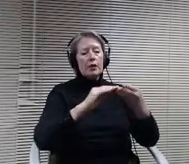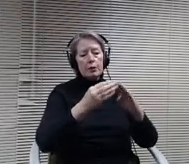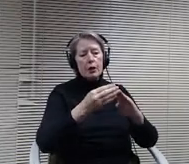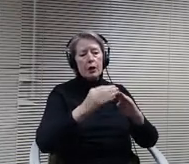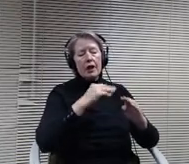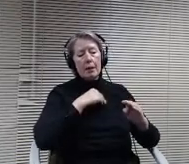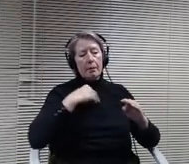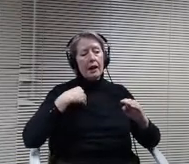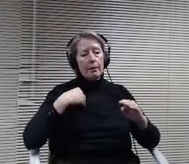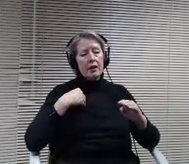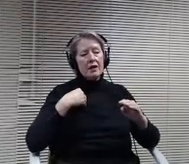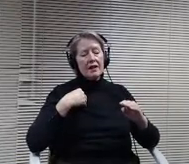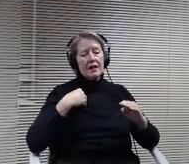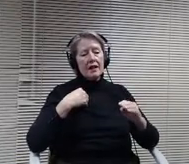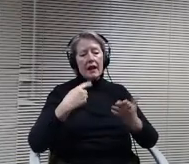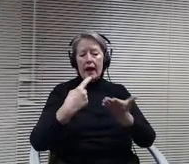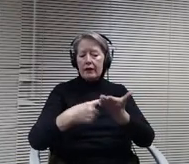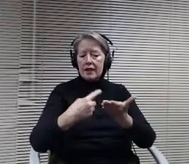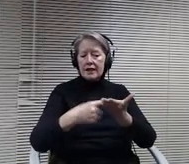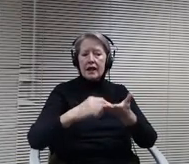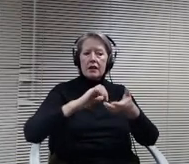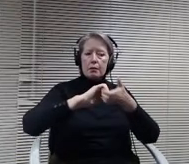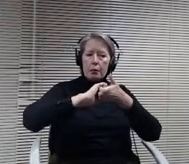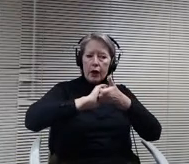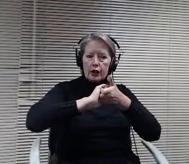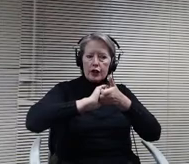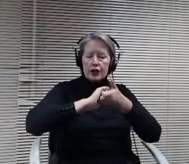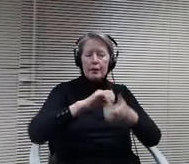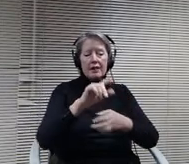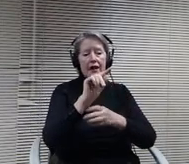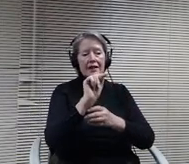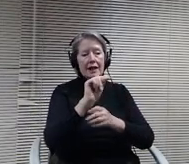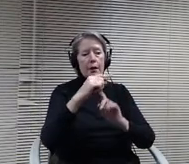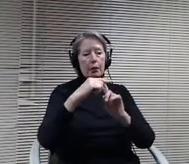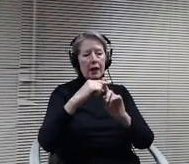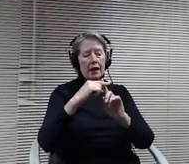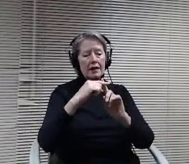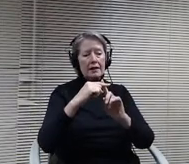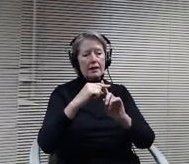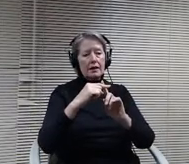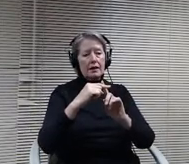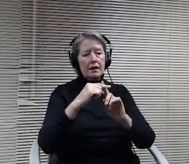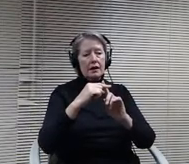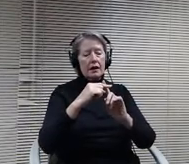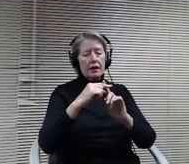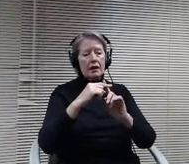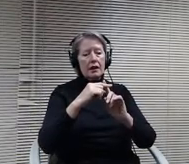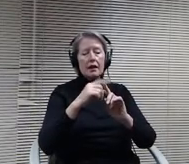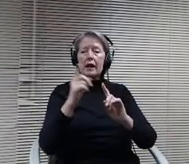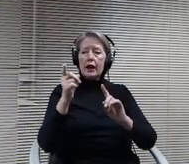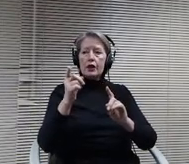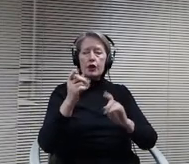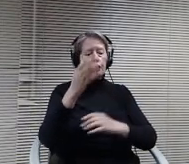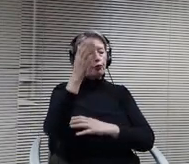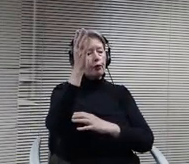plus currently has. And I think you've presented a lot of great options and I would, I would.